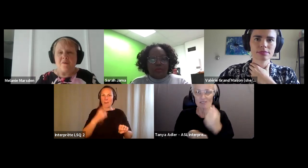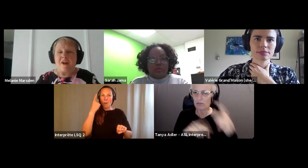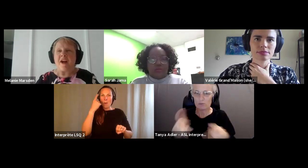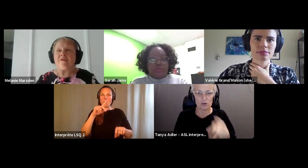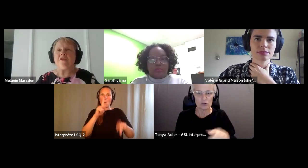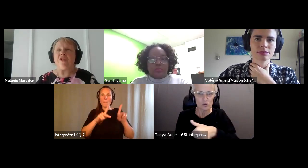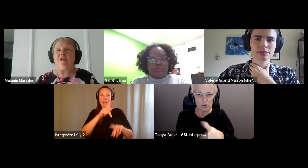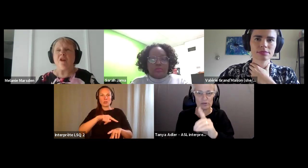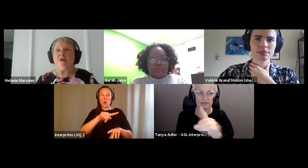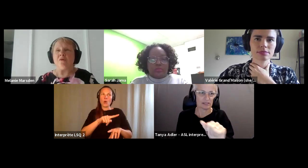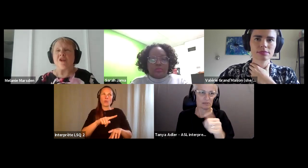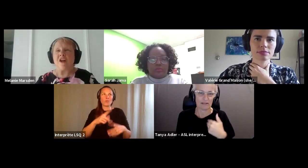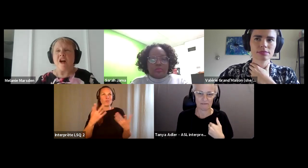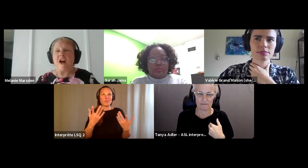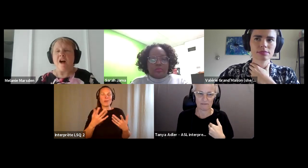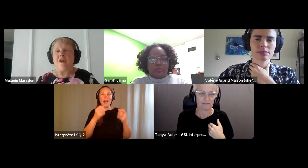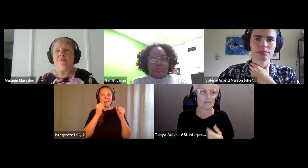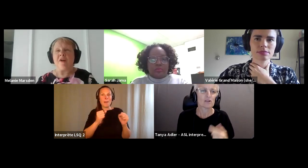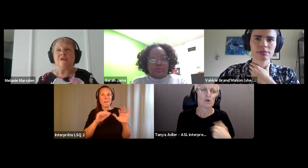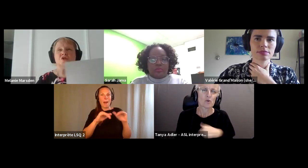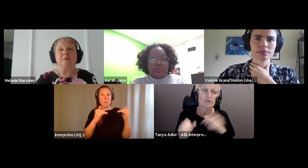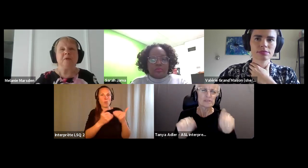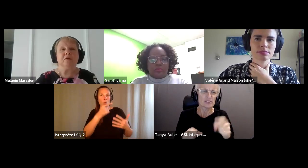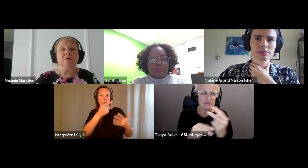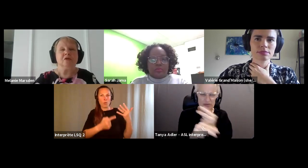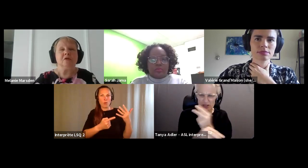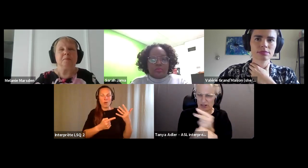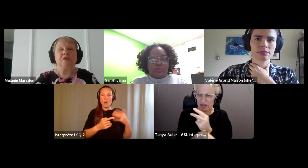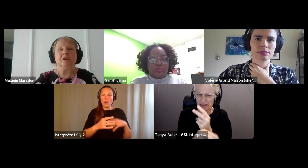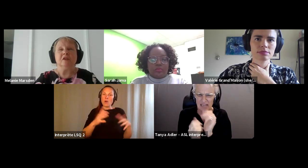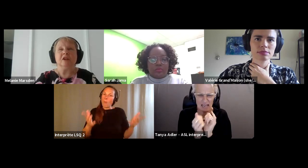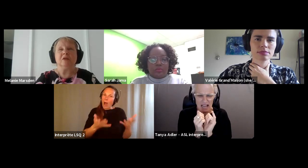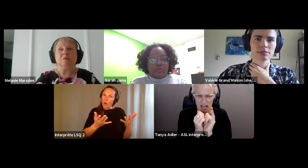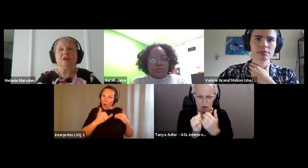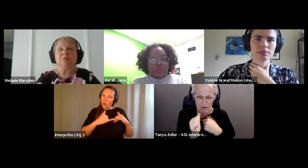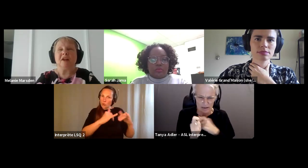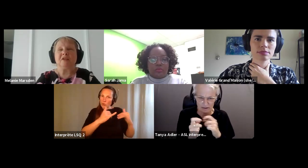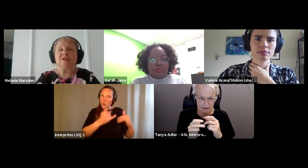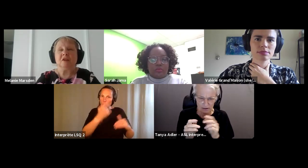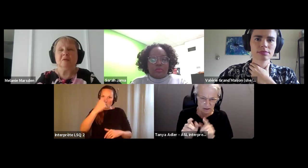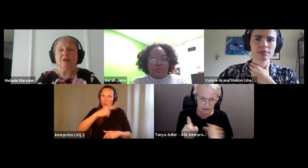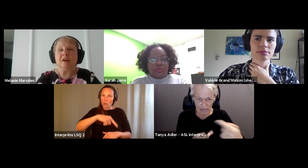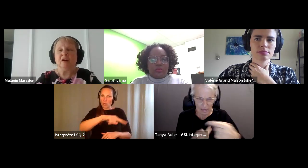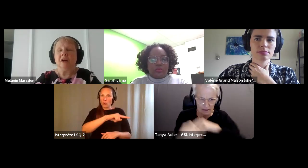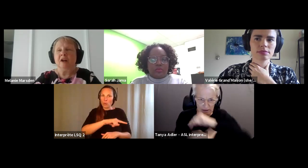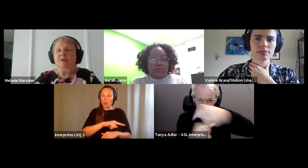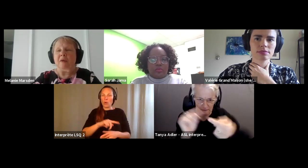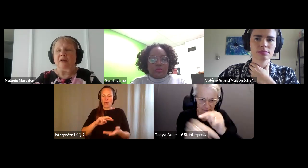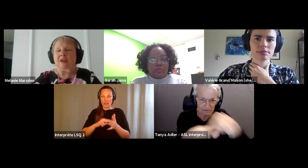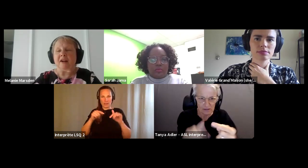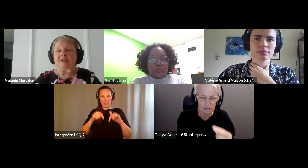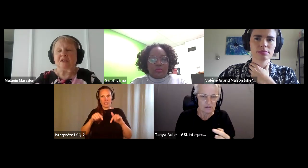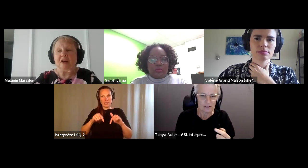Melanie Marsden: We have to figure out how we can jump through the hoops that are put in place right whether that's.